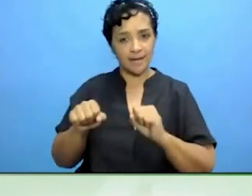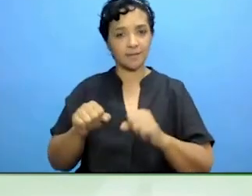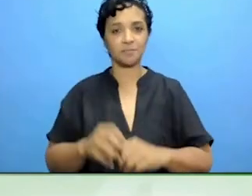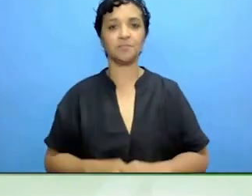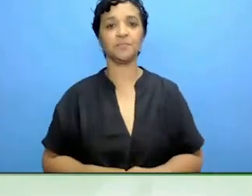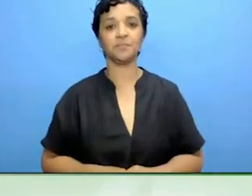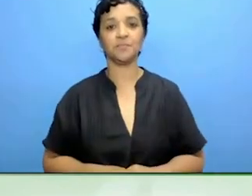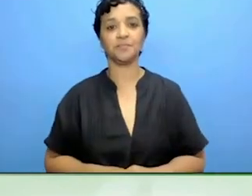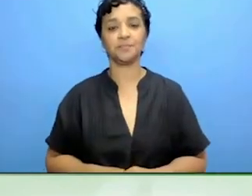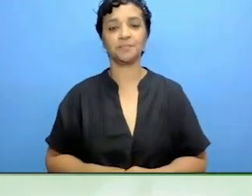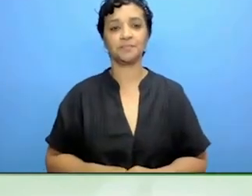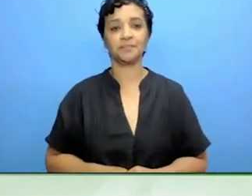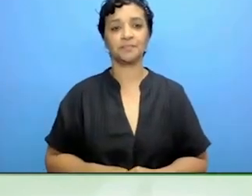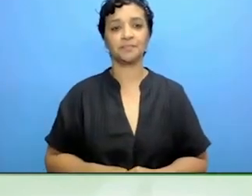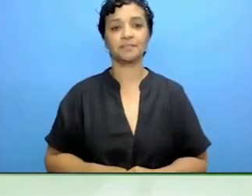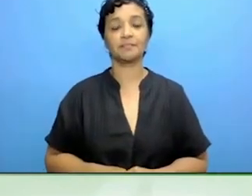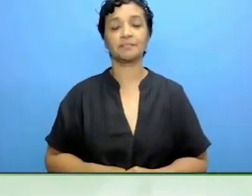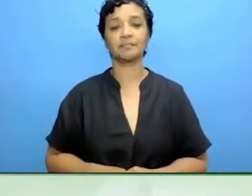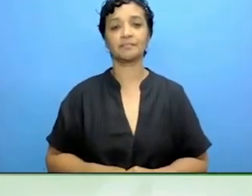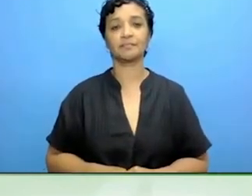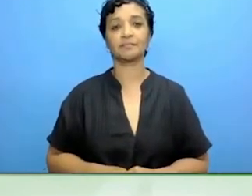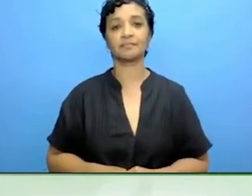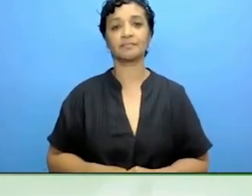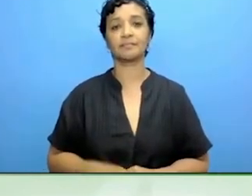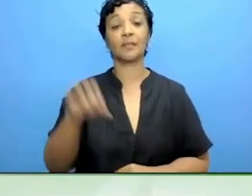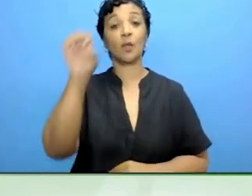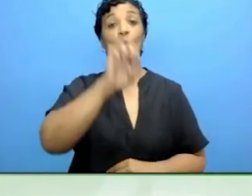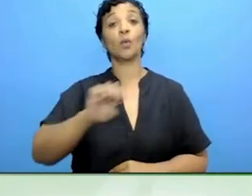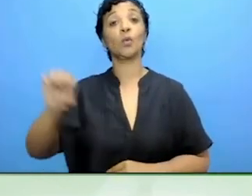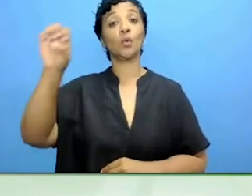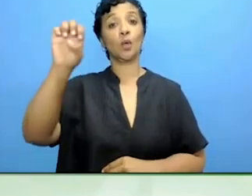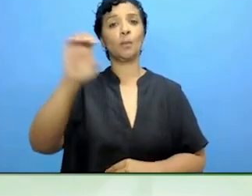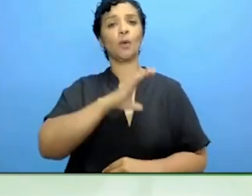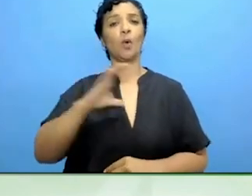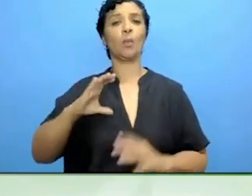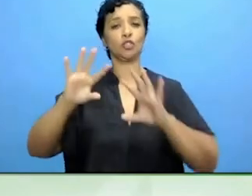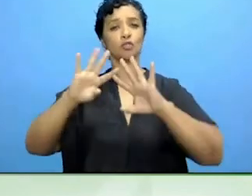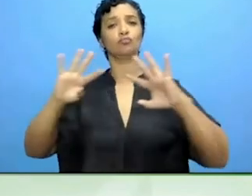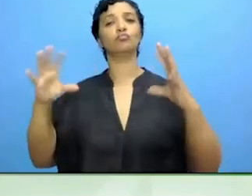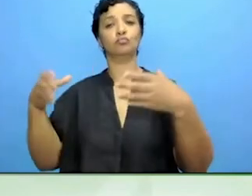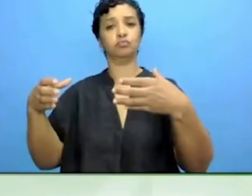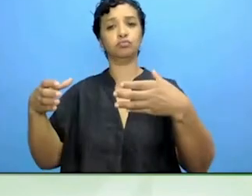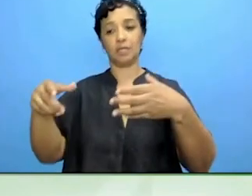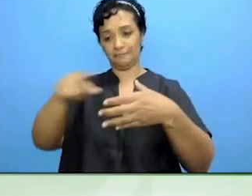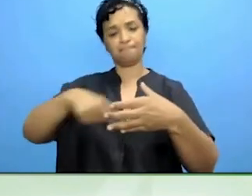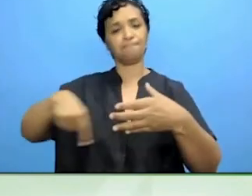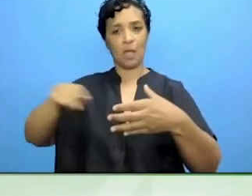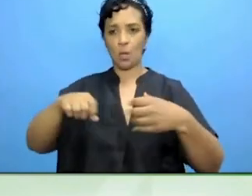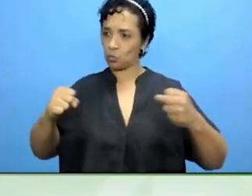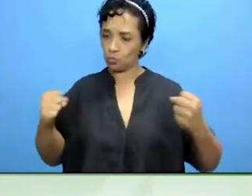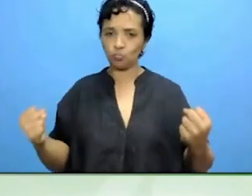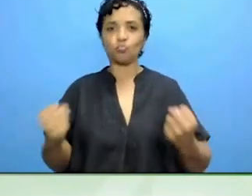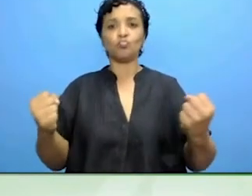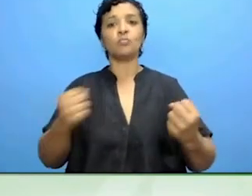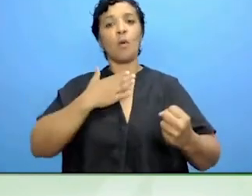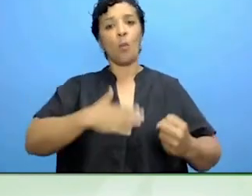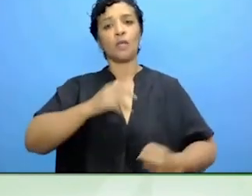The European commission in recent years is becoming increasingly active in the field of social care and disability rights.